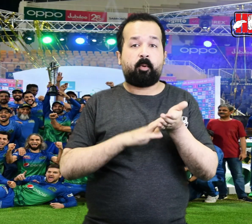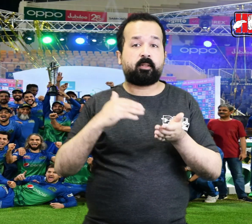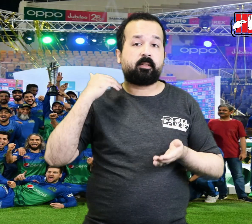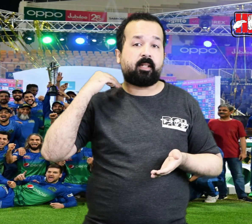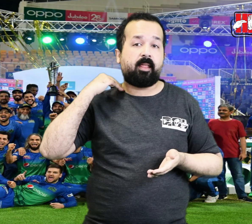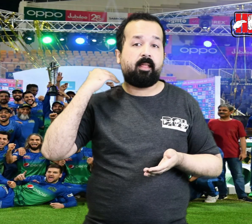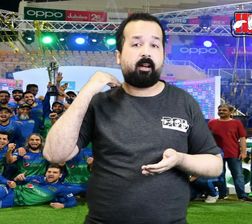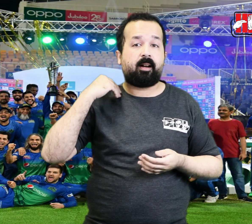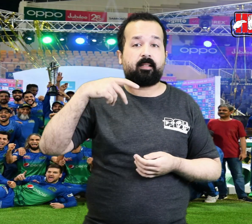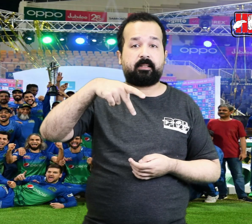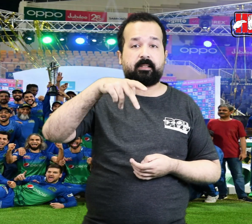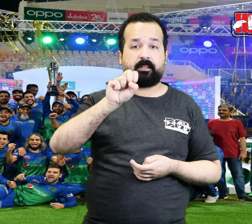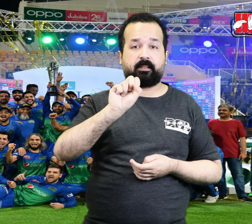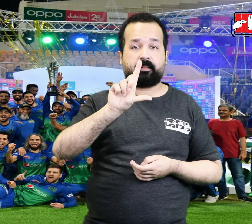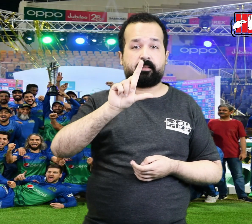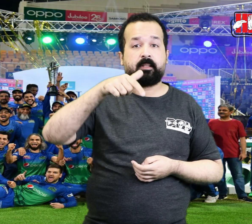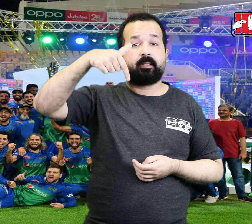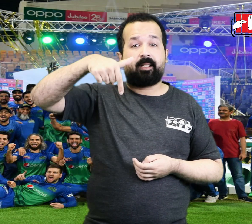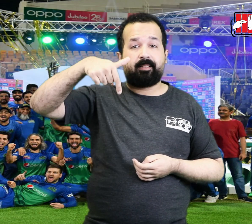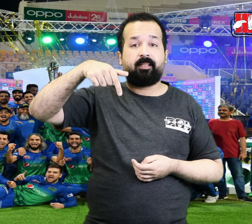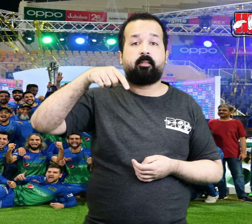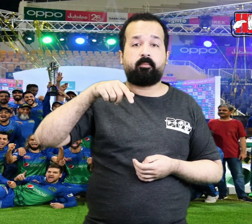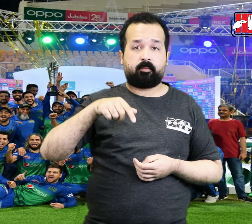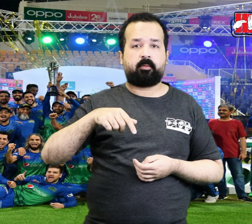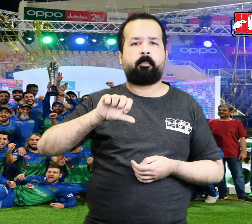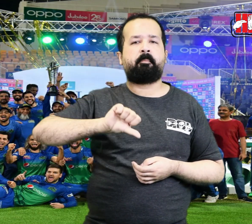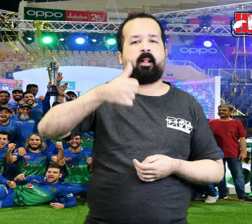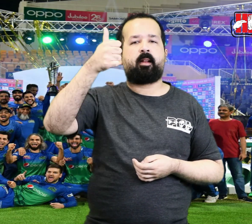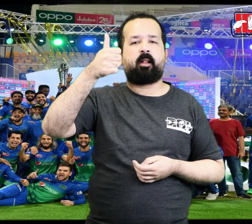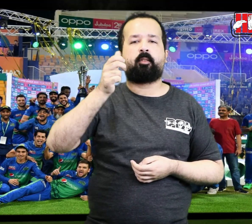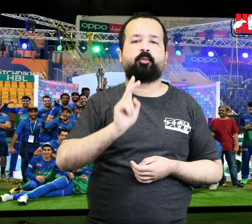Multan Sultans have maintained their position in season 7